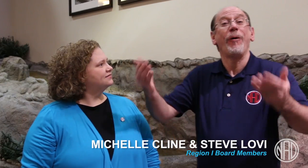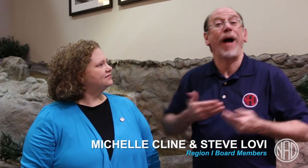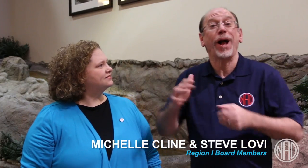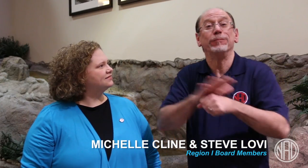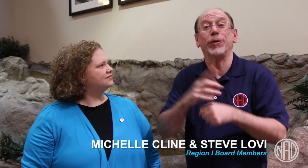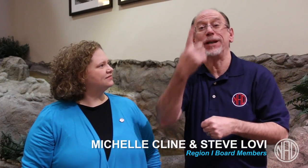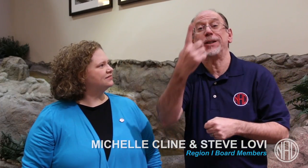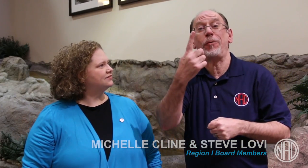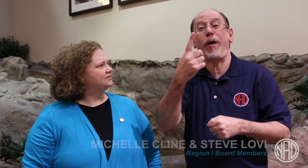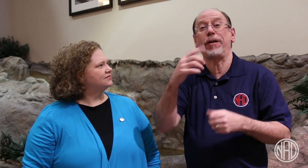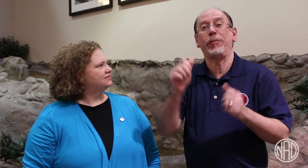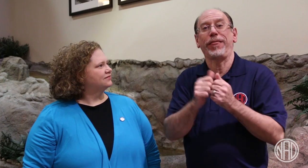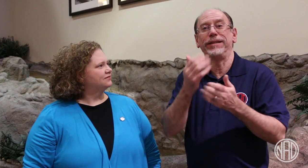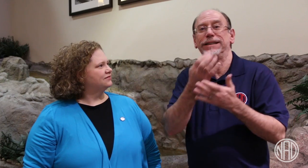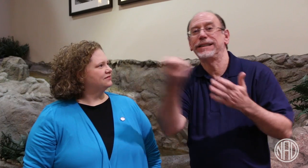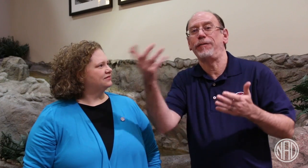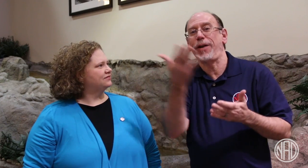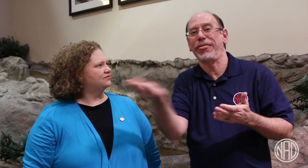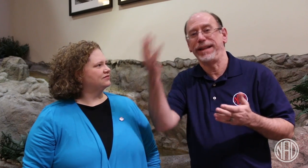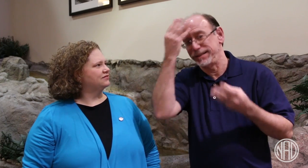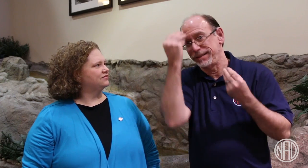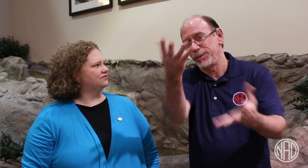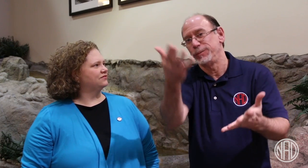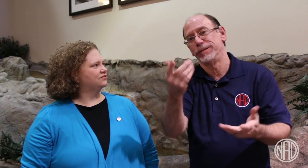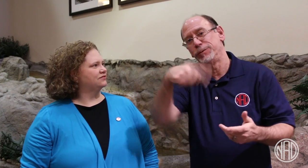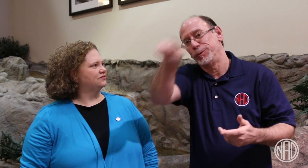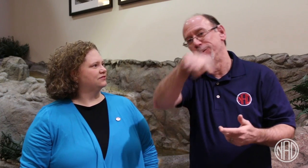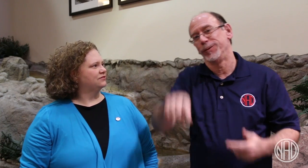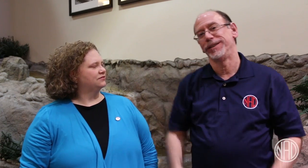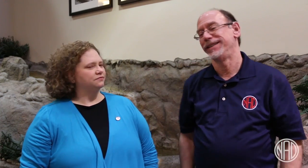Welcome to Region I! We have several updates to share with you all.